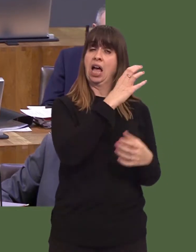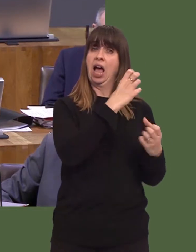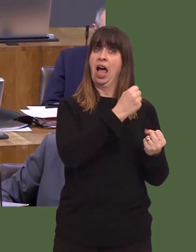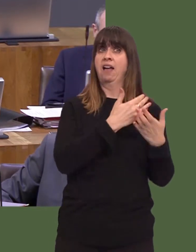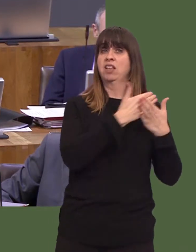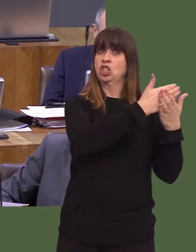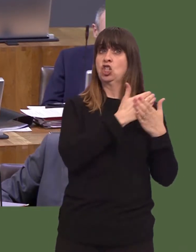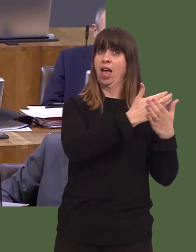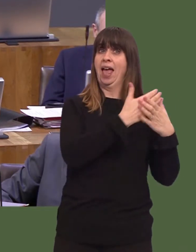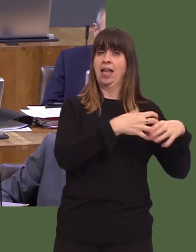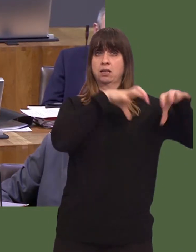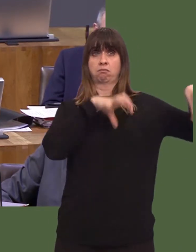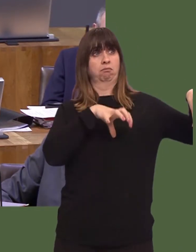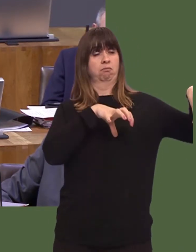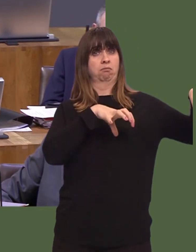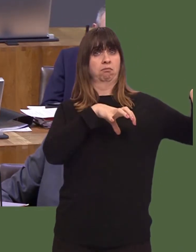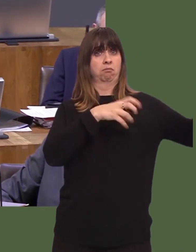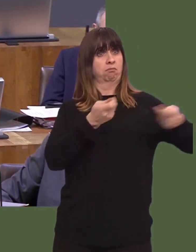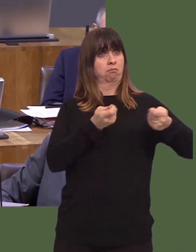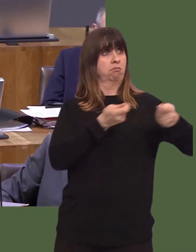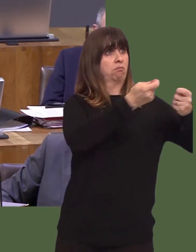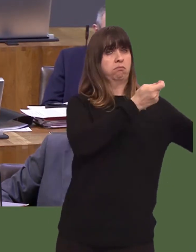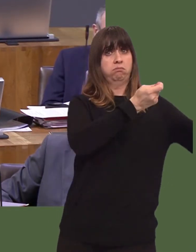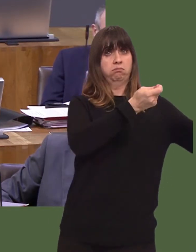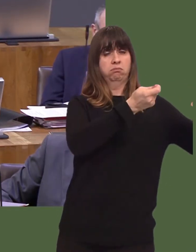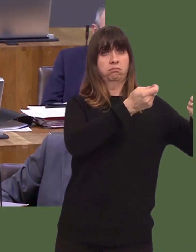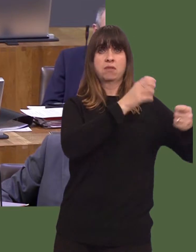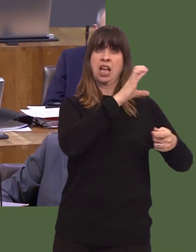Canada is one of the most prosperous and secure countries in the world, but we have to get